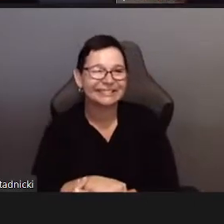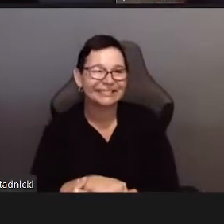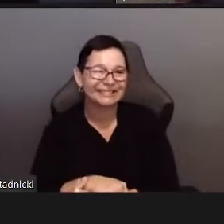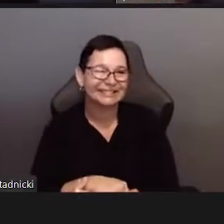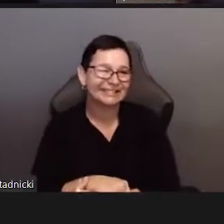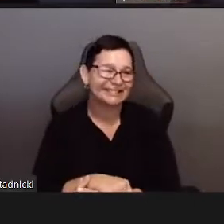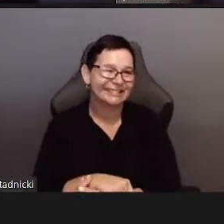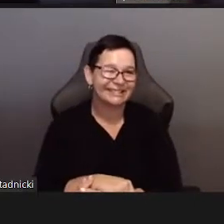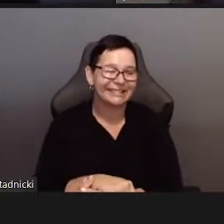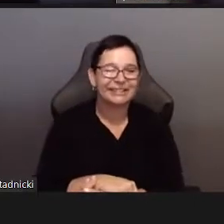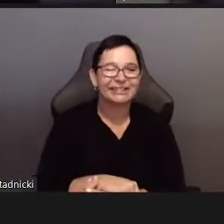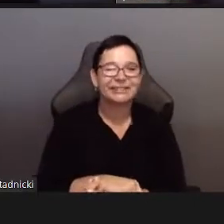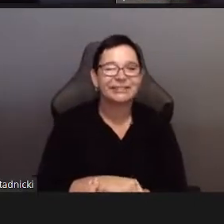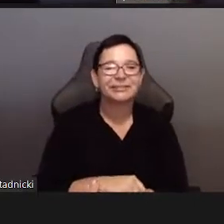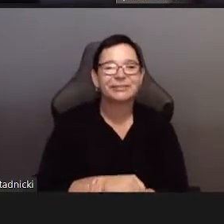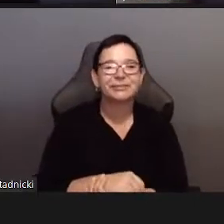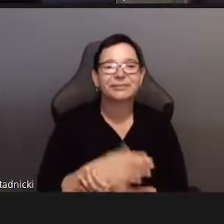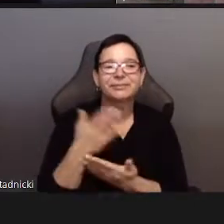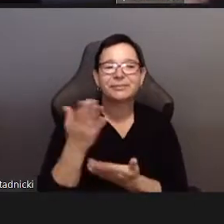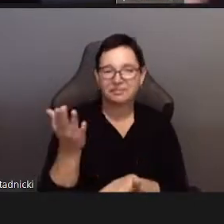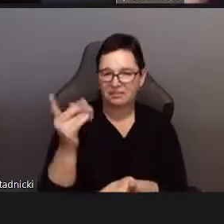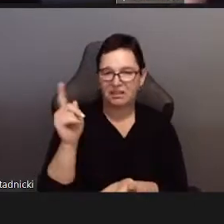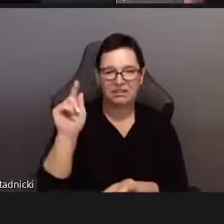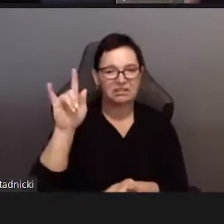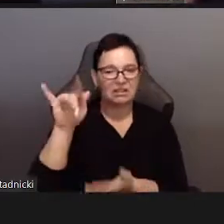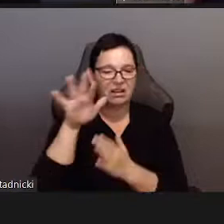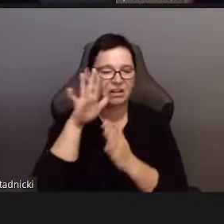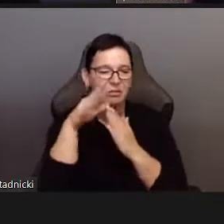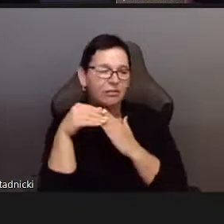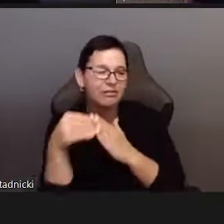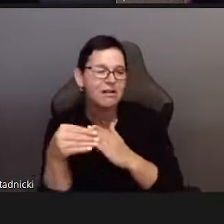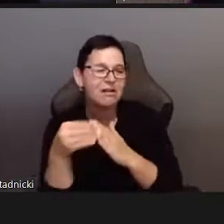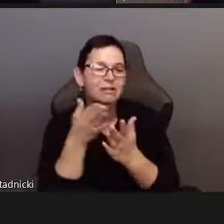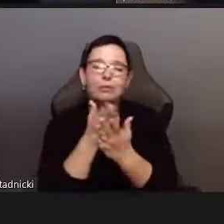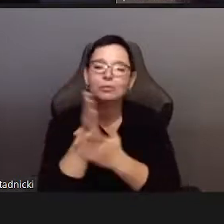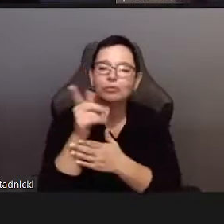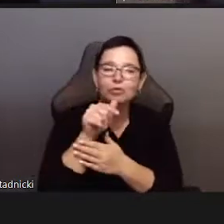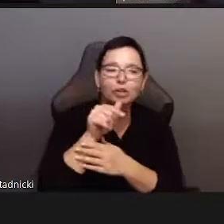Um, I mean, I have lots of questions. I think we’d like to move onto perhaps a question from the audience.